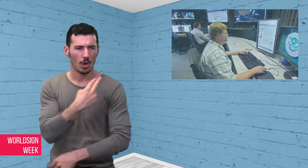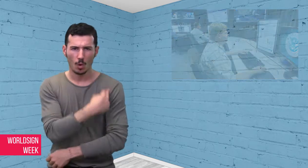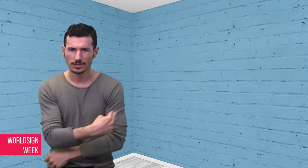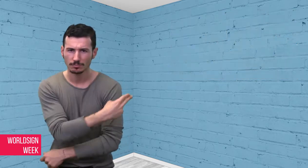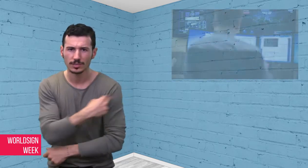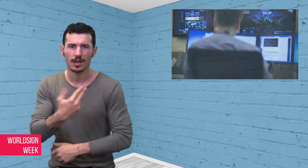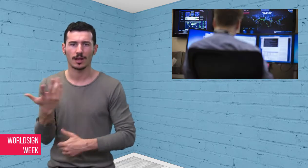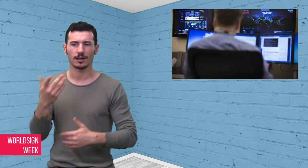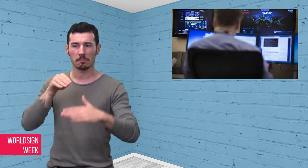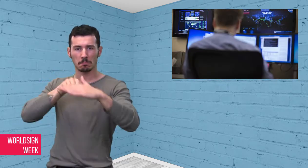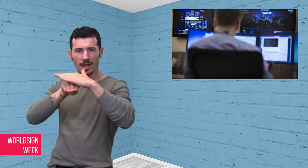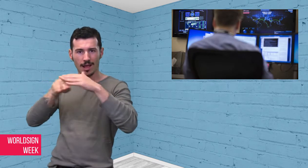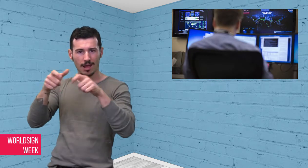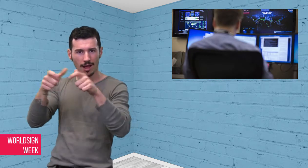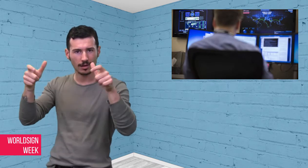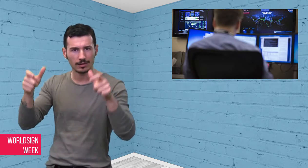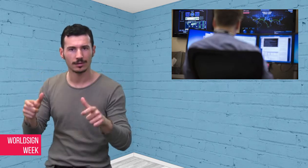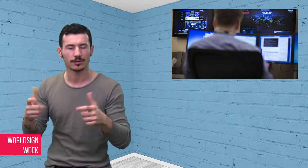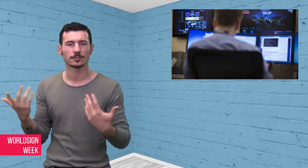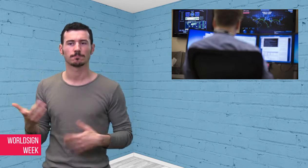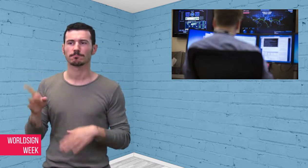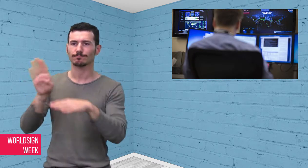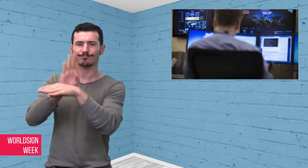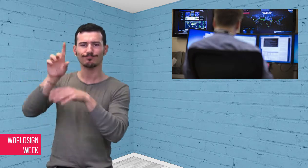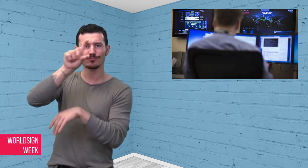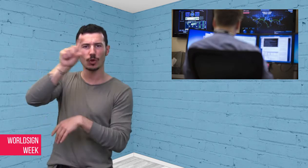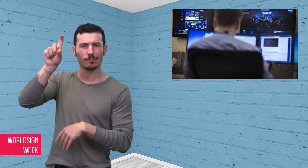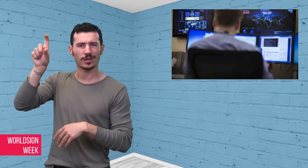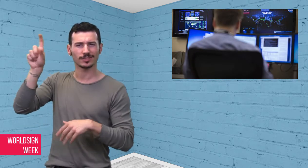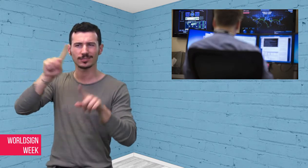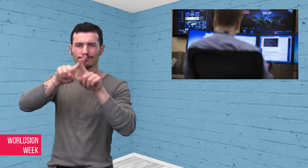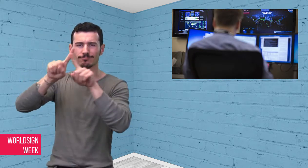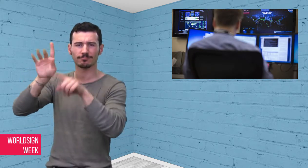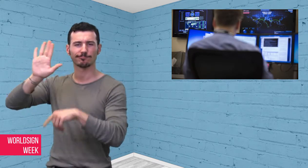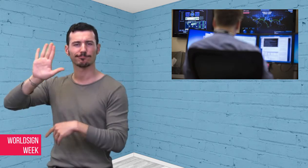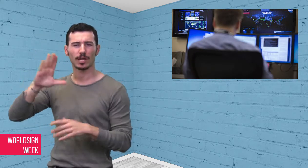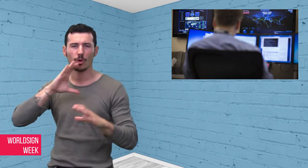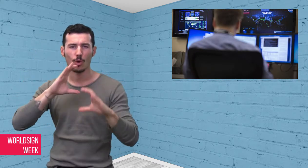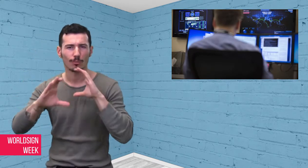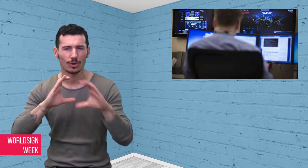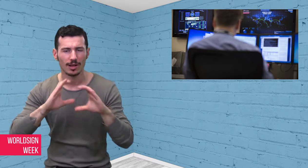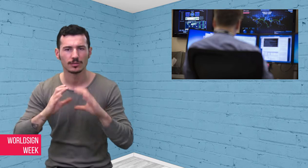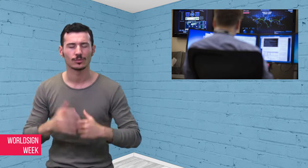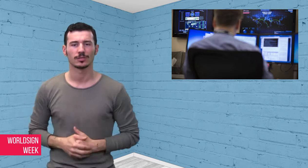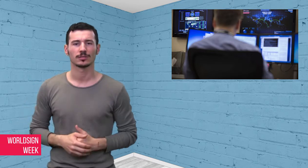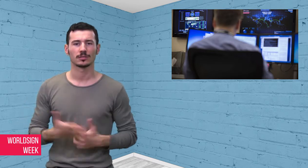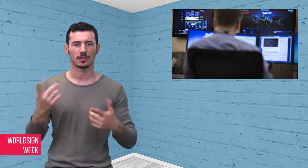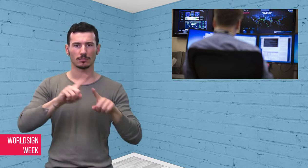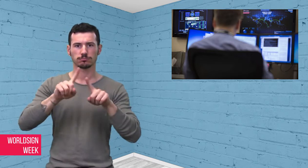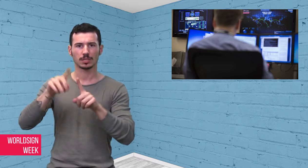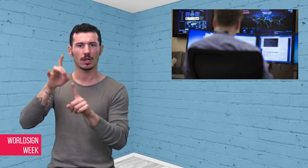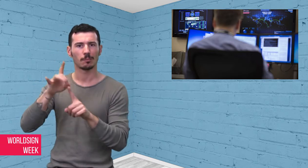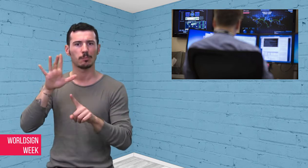banks, telecommunications companies and